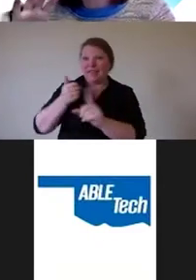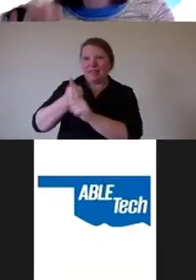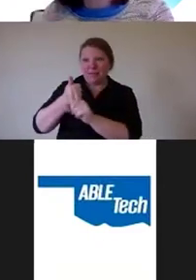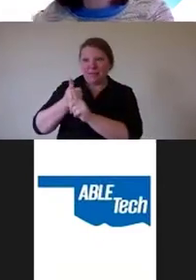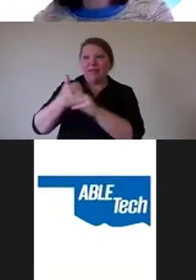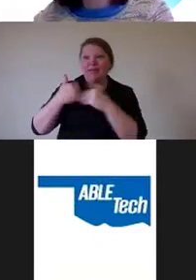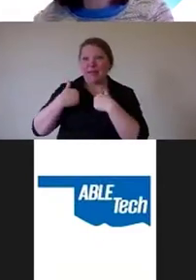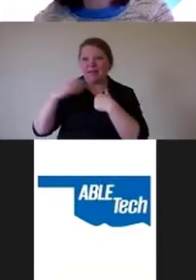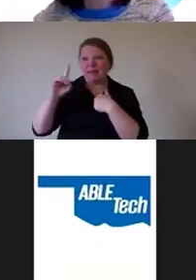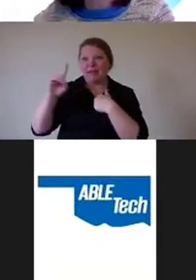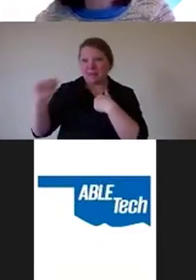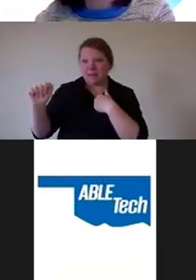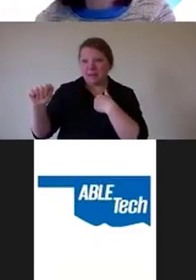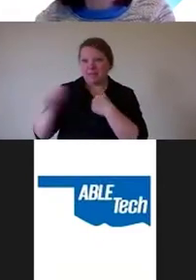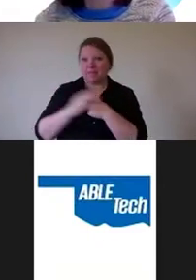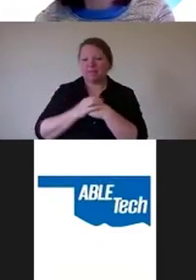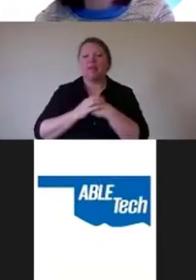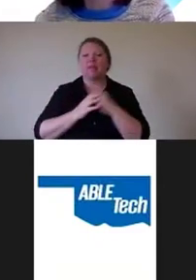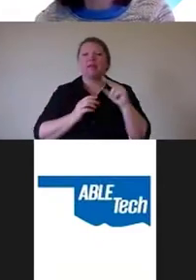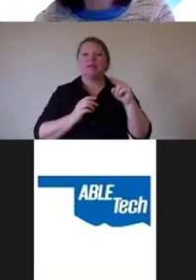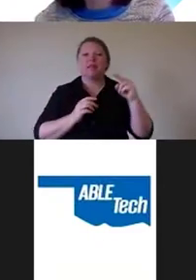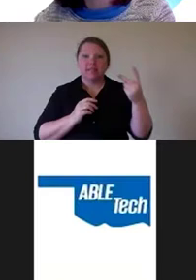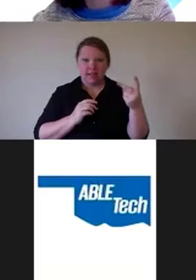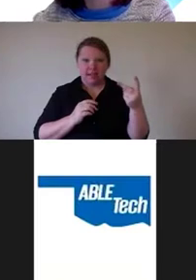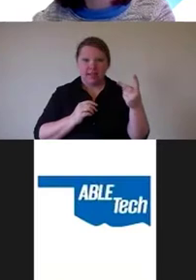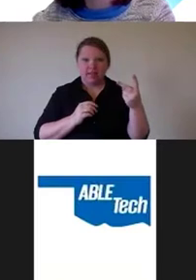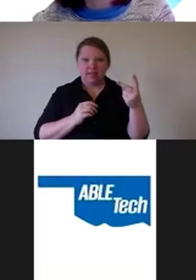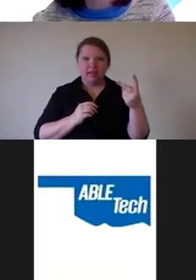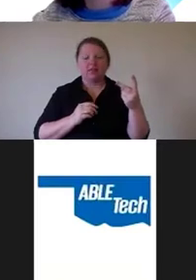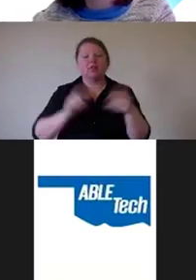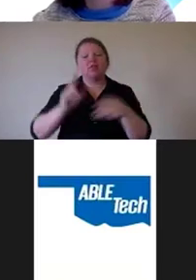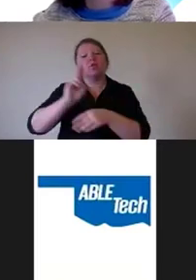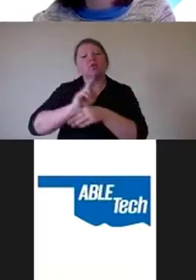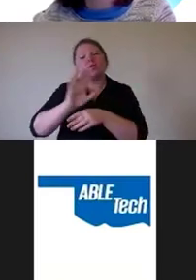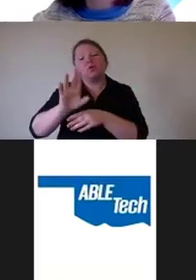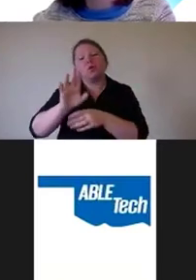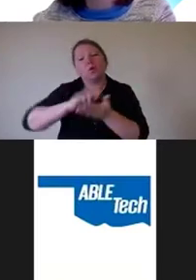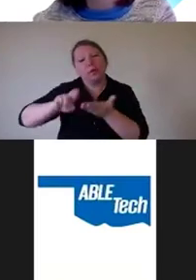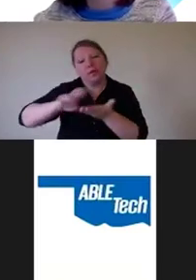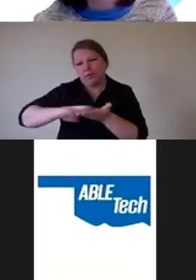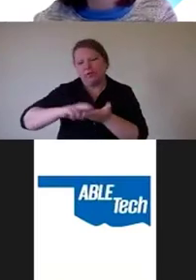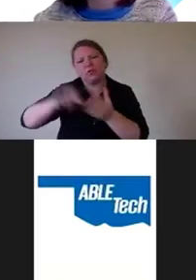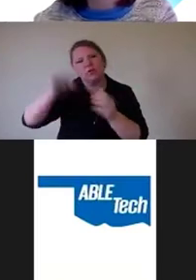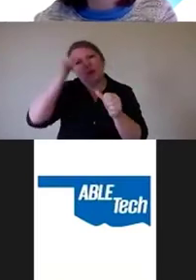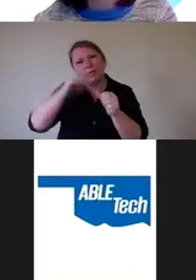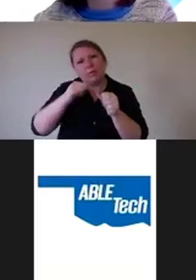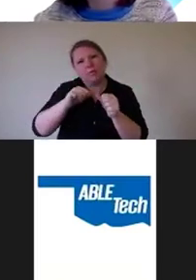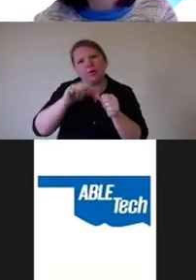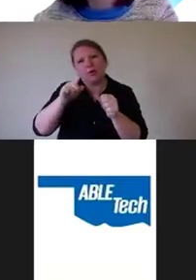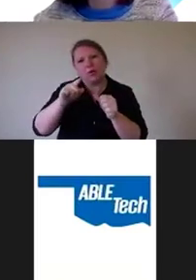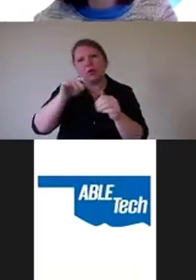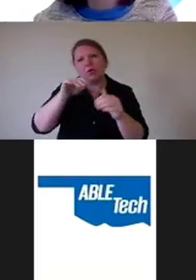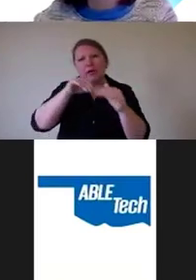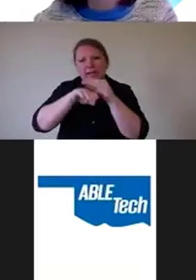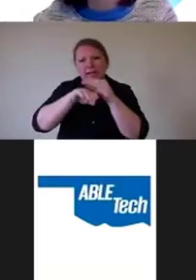The second thing is obviously user research. Remember, when you're doing usability research, it's a curb cut.